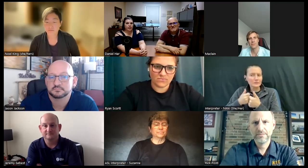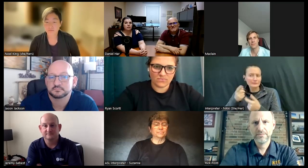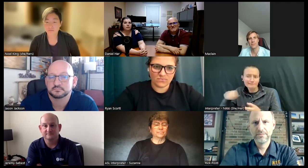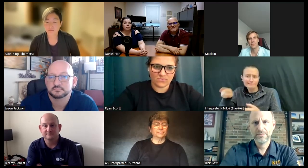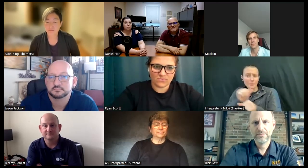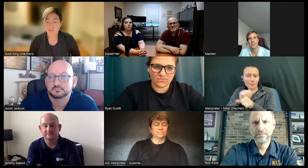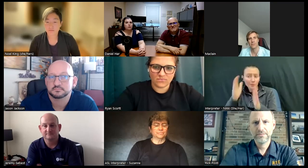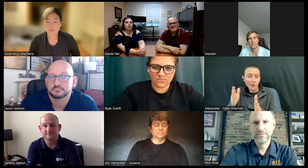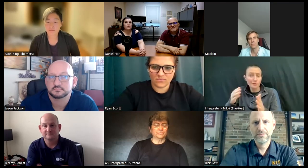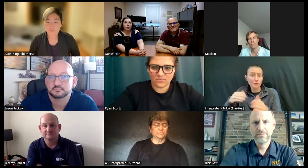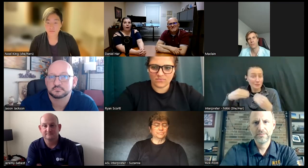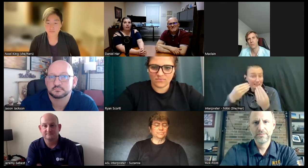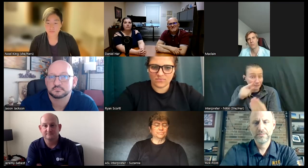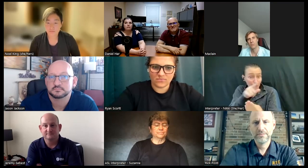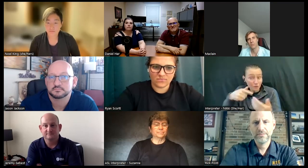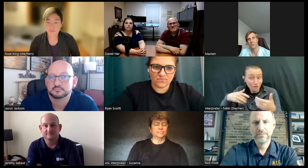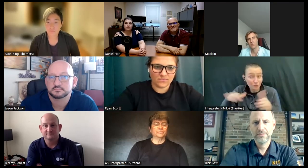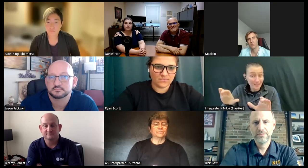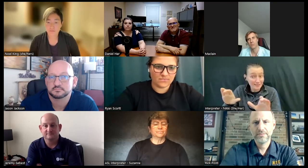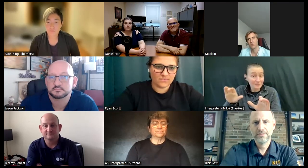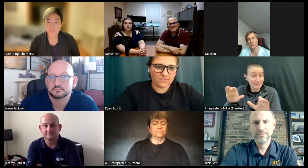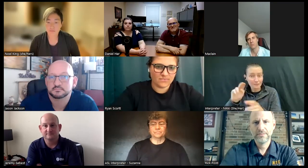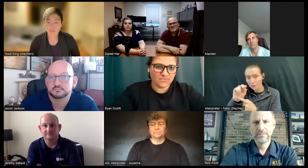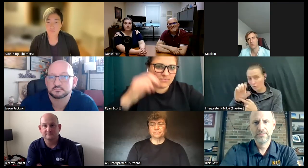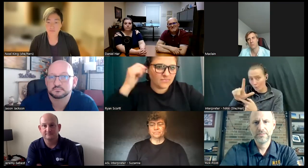chance we'll start with Noel